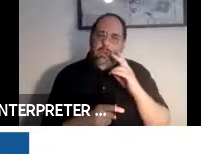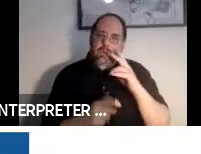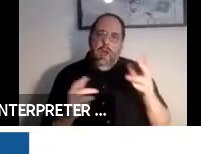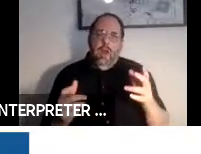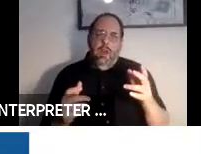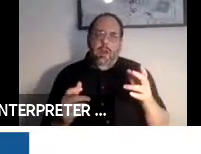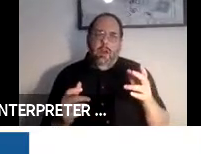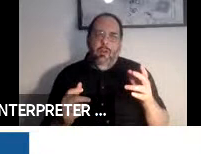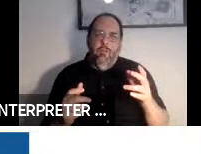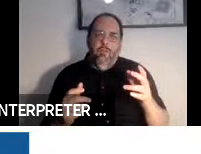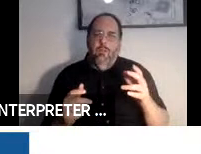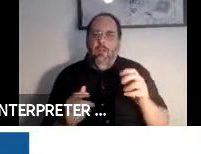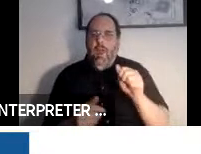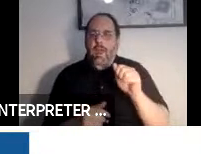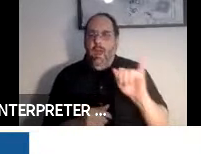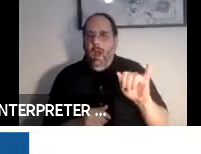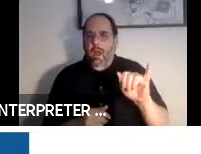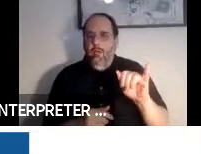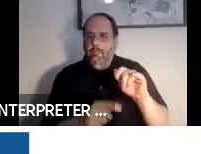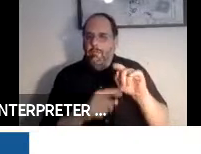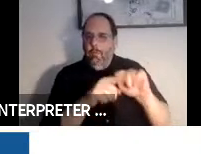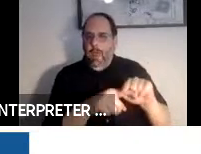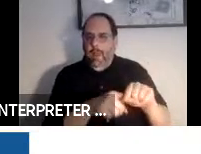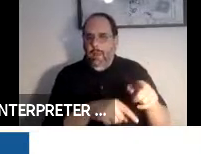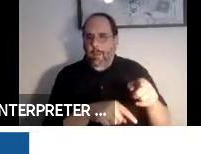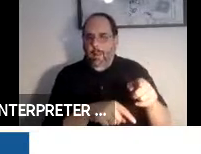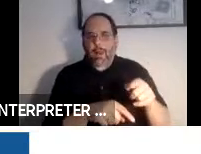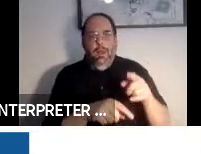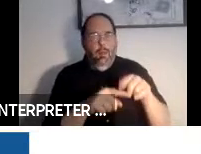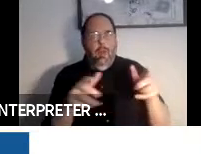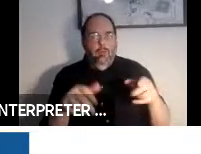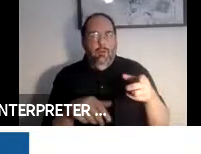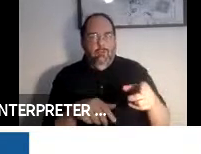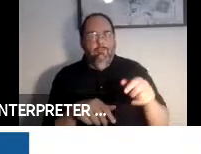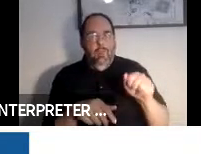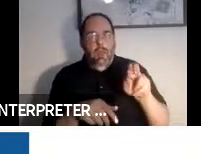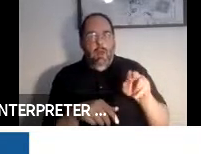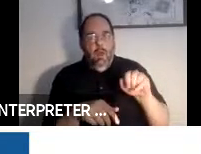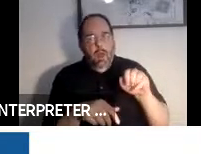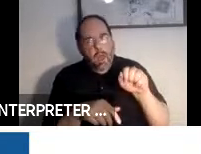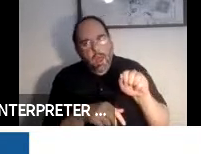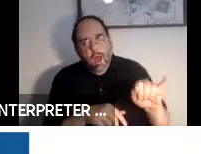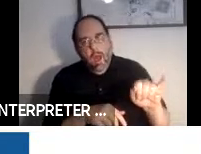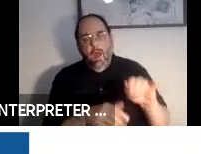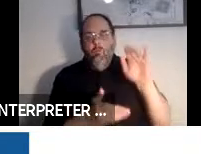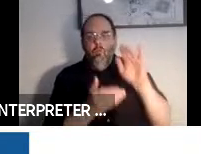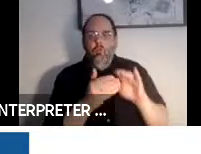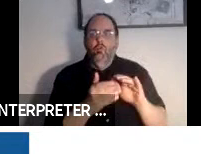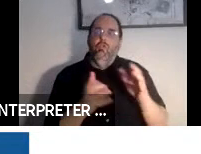artificial intelligence to try and drive down some of the customer service costs but also to